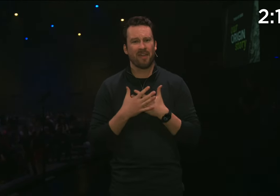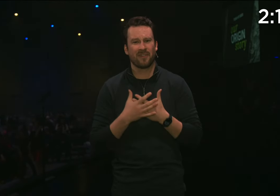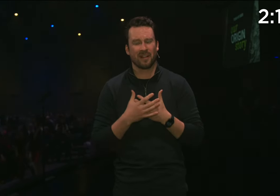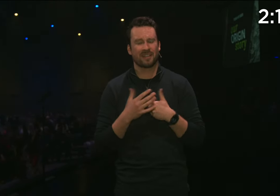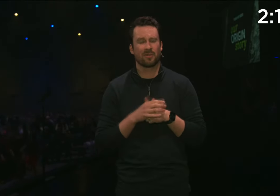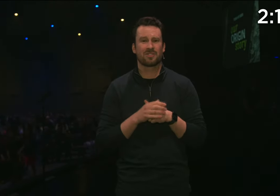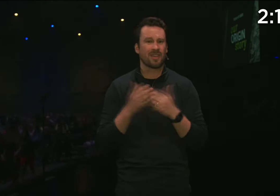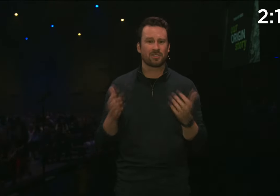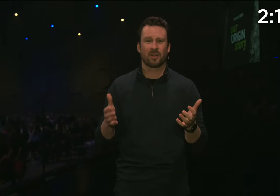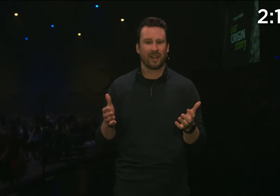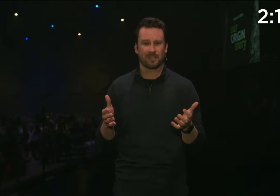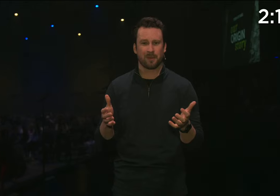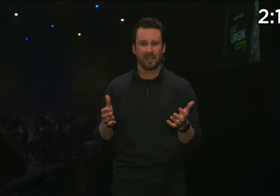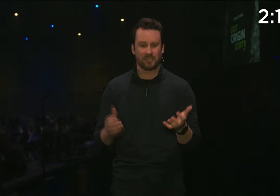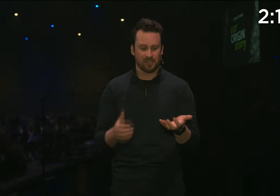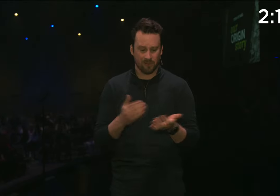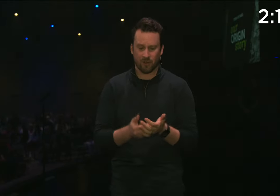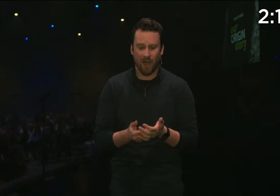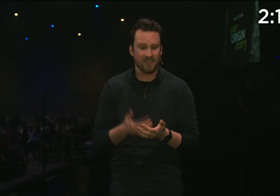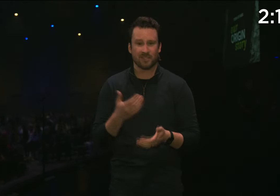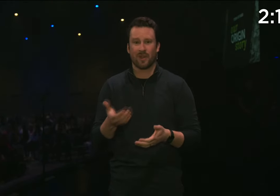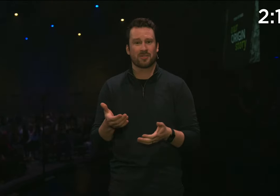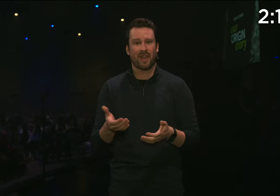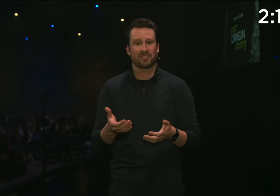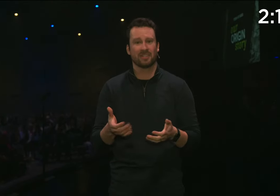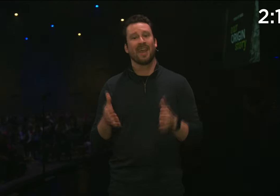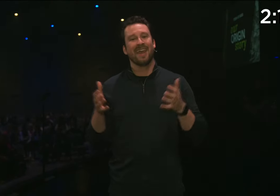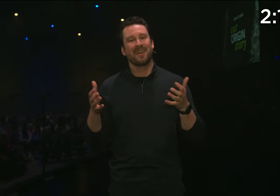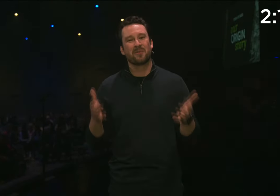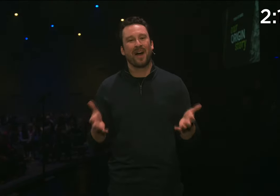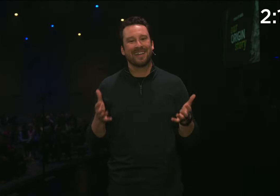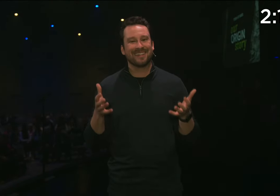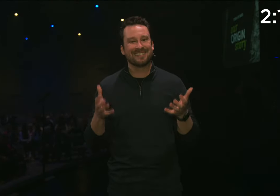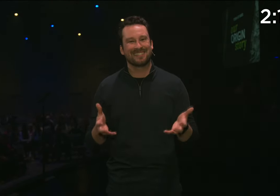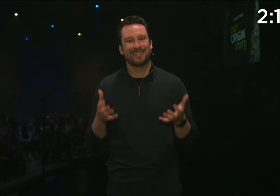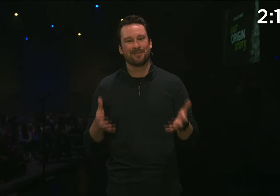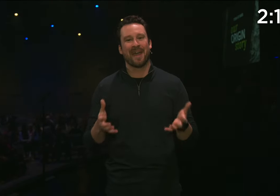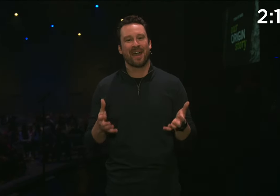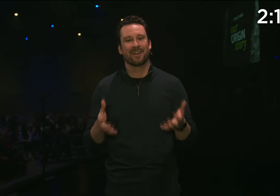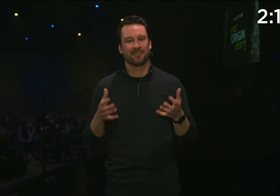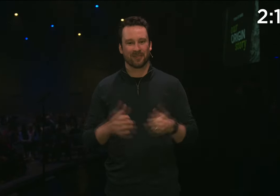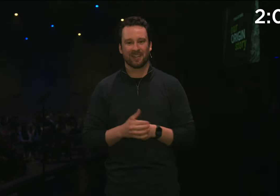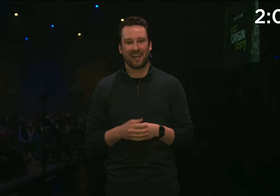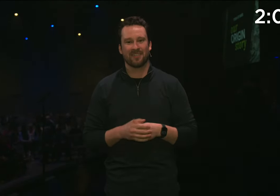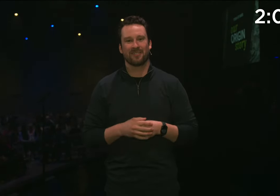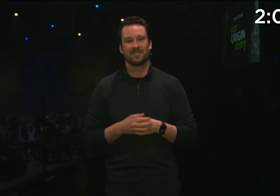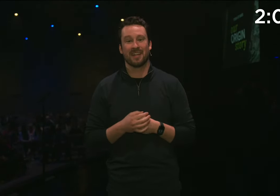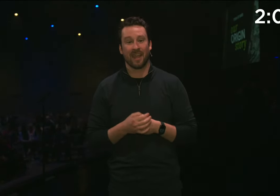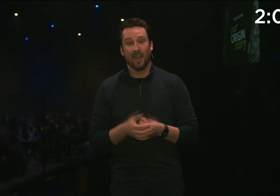I felt like there were such great explanations of the cross and the resurrection and why they still matter for life today.